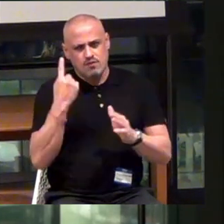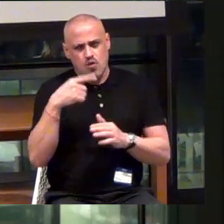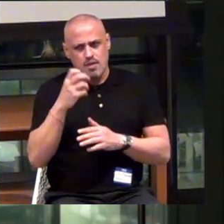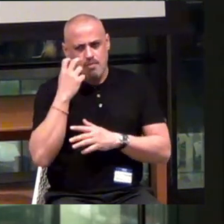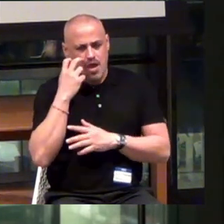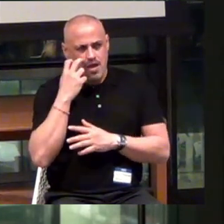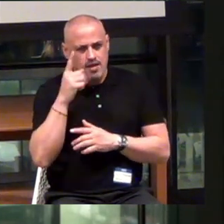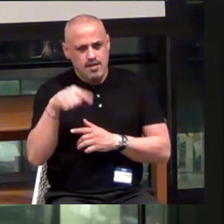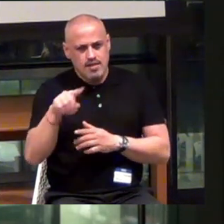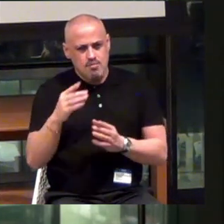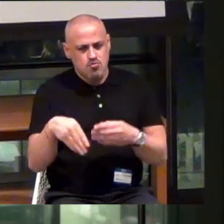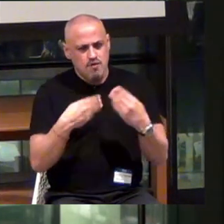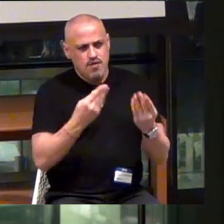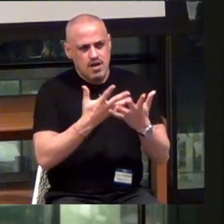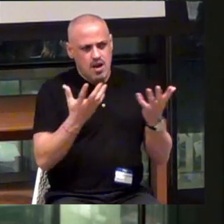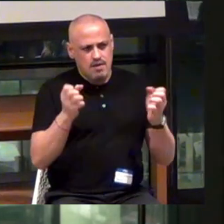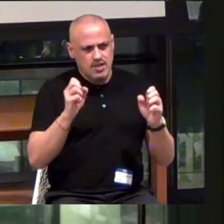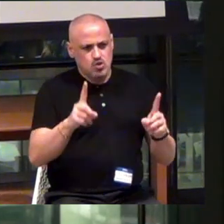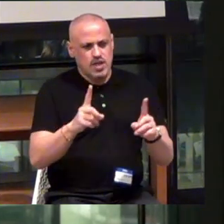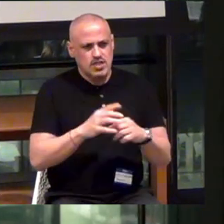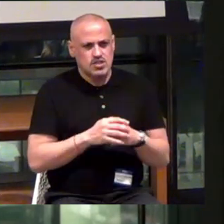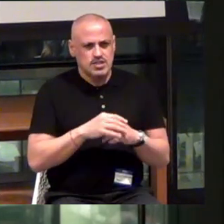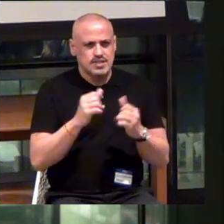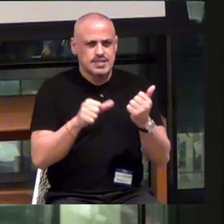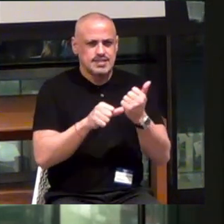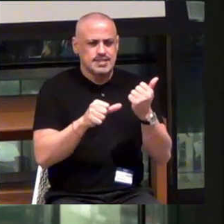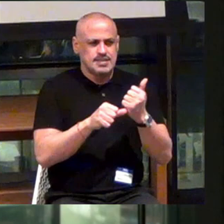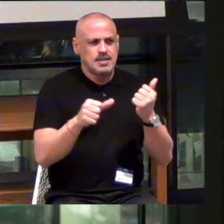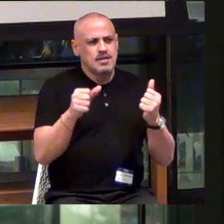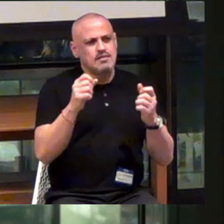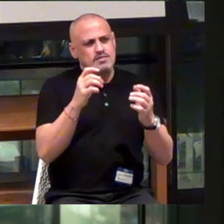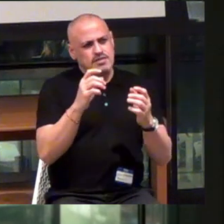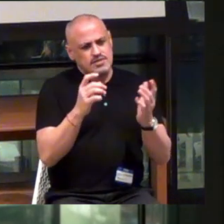They provide a lot of the education assistive technology in the United States.